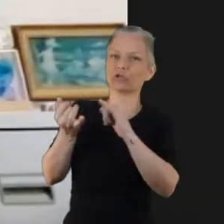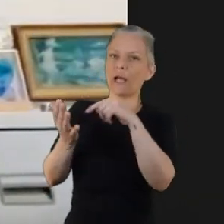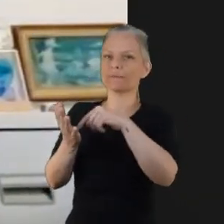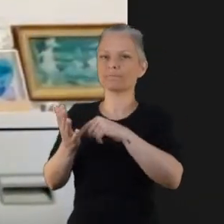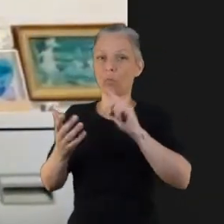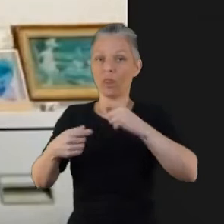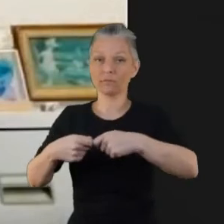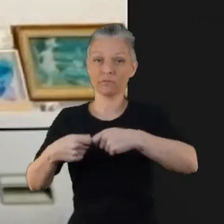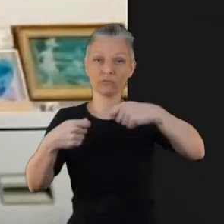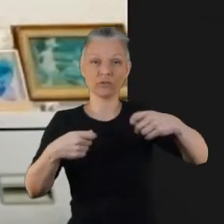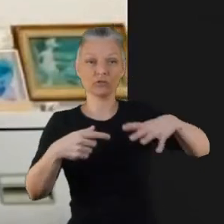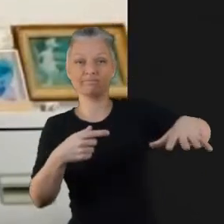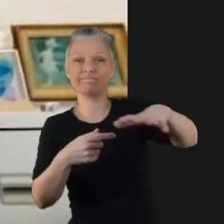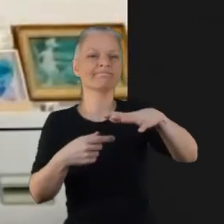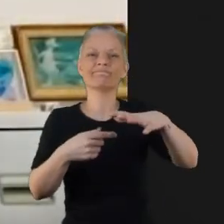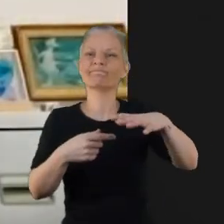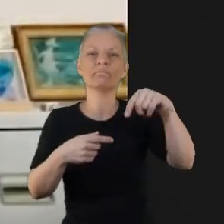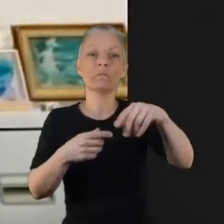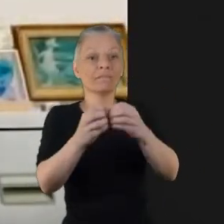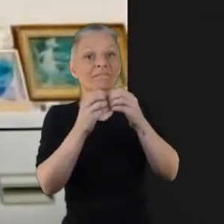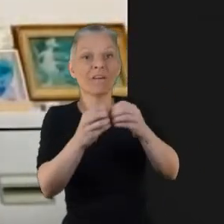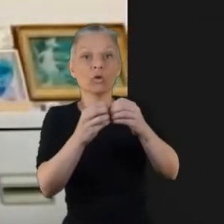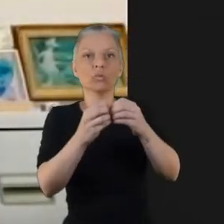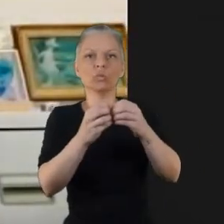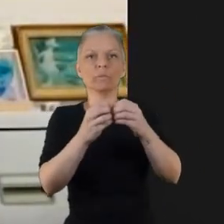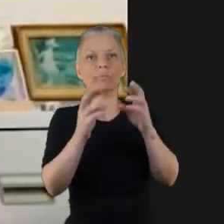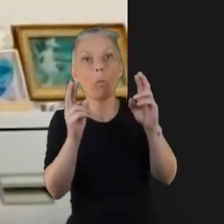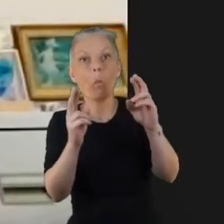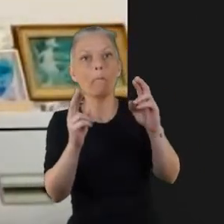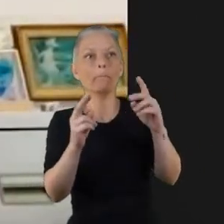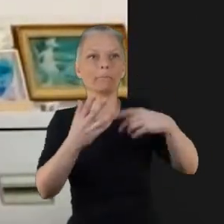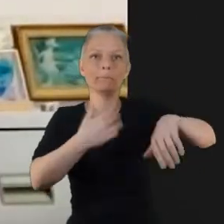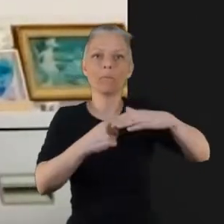informed practice and things, that it adds weight to what I do in my own life as a clinician